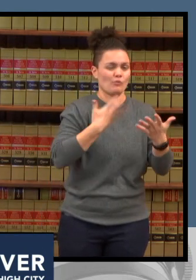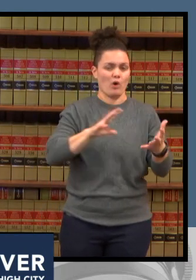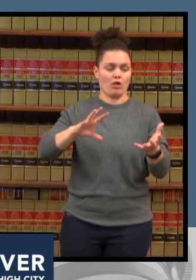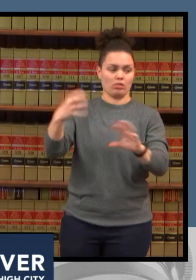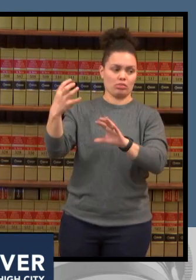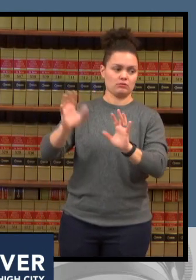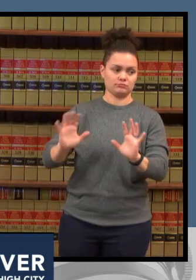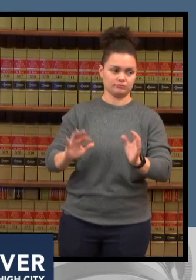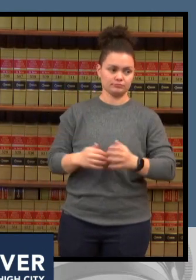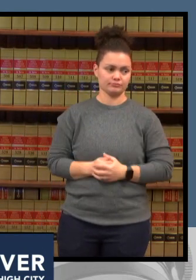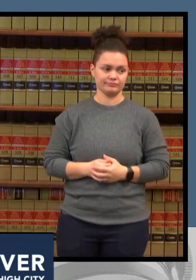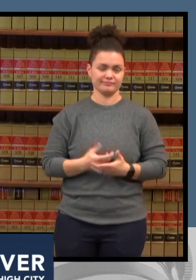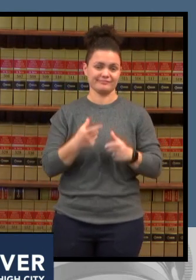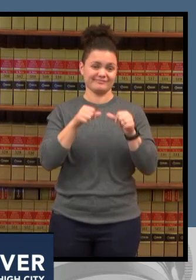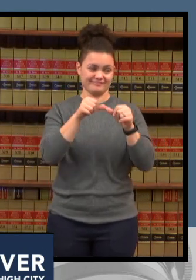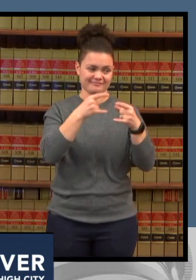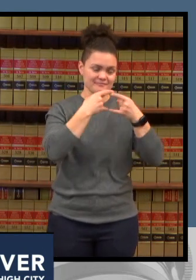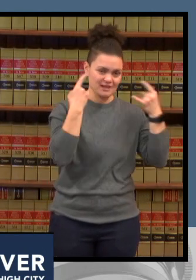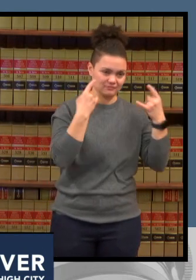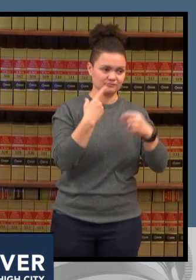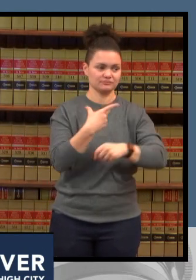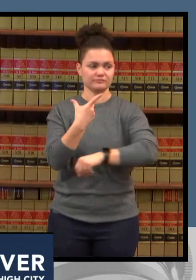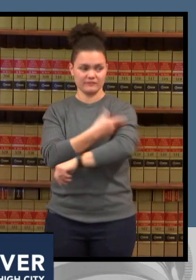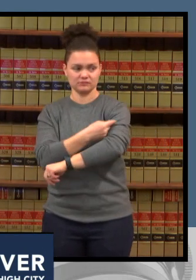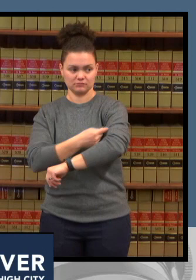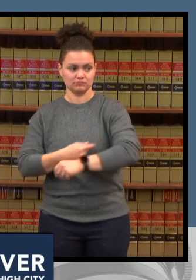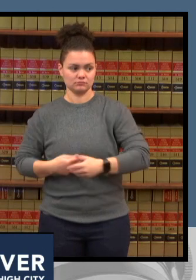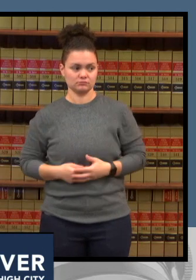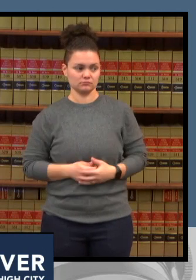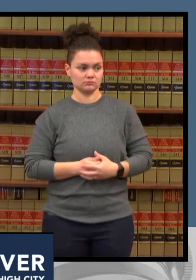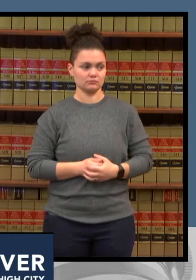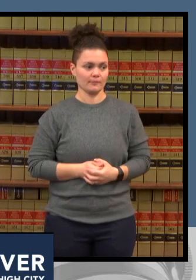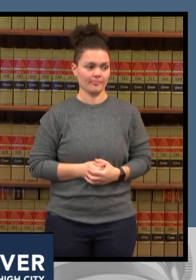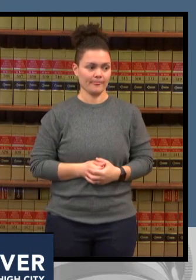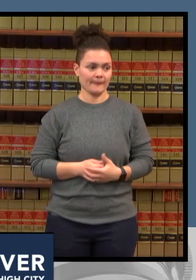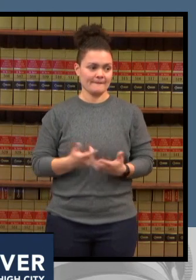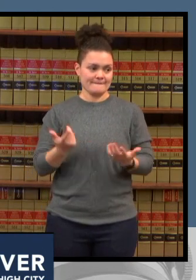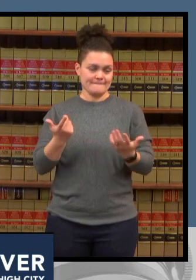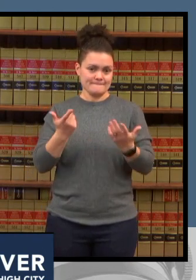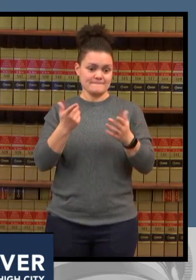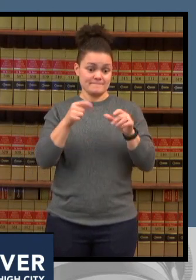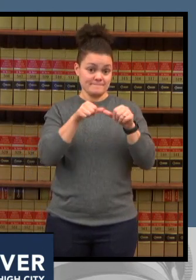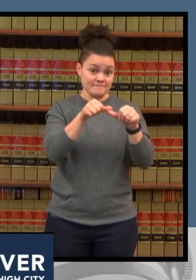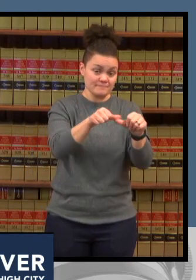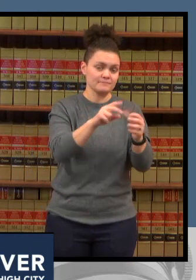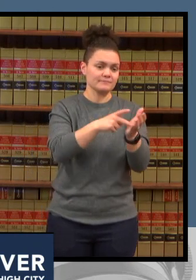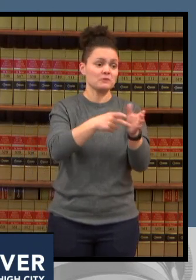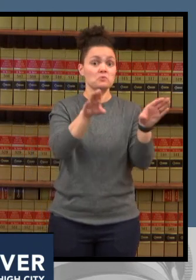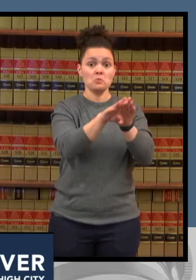what keeps kids going to school so we don't have any um we're not discussing any additional